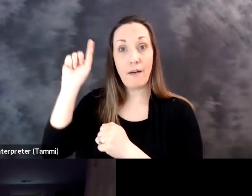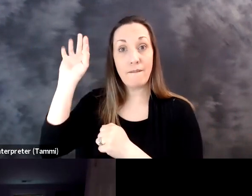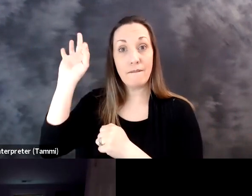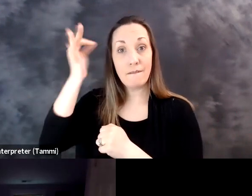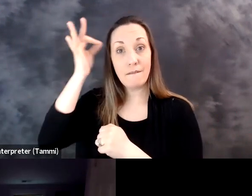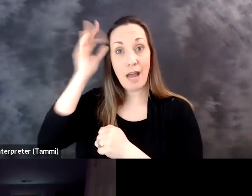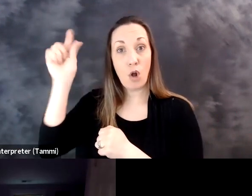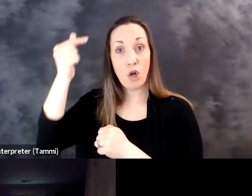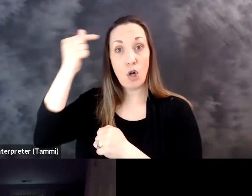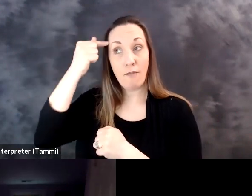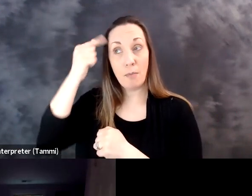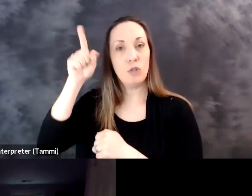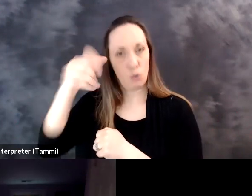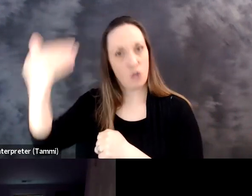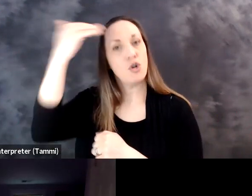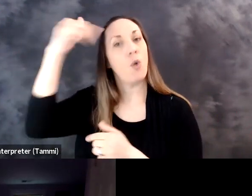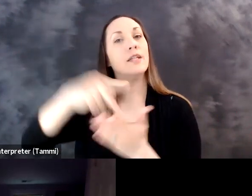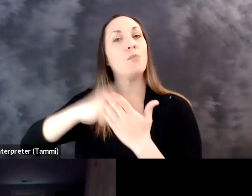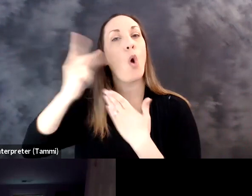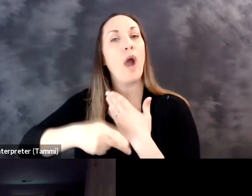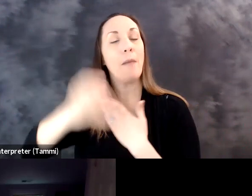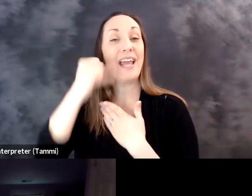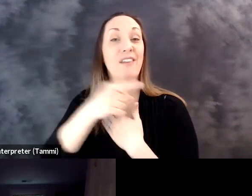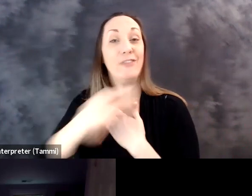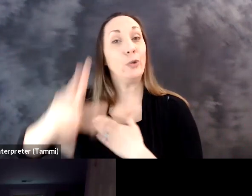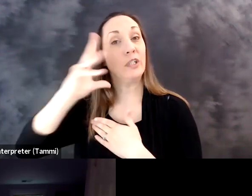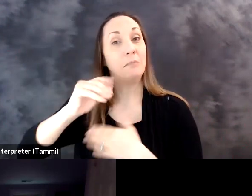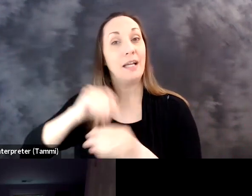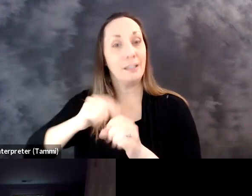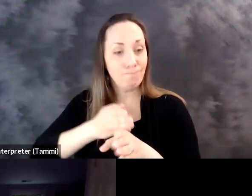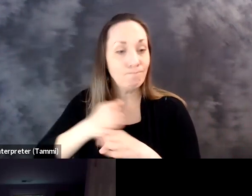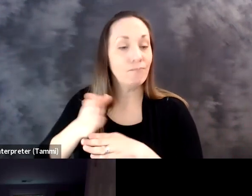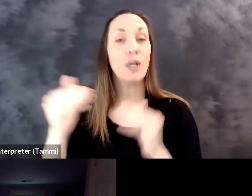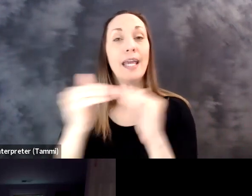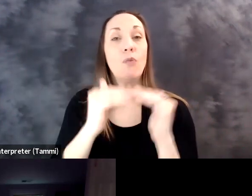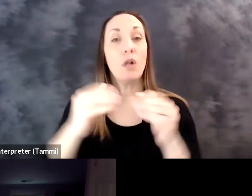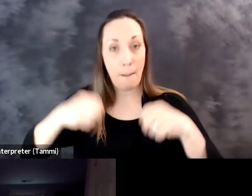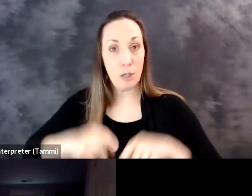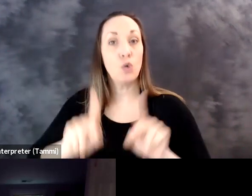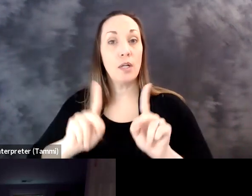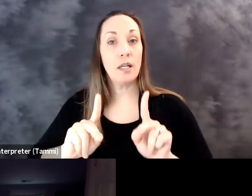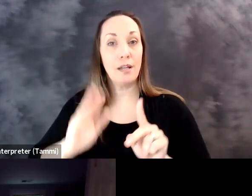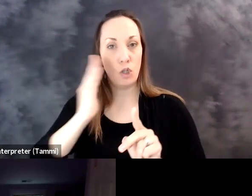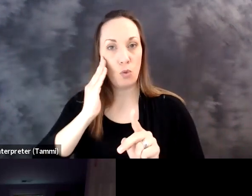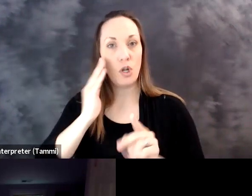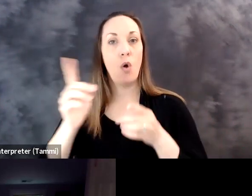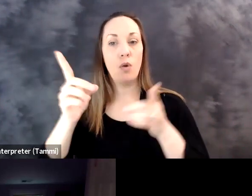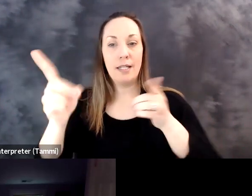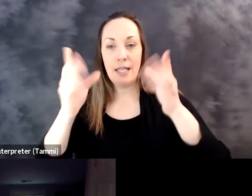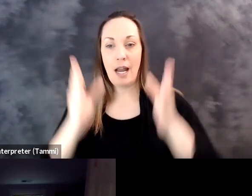If you have a company that's doing any business with the federal government, you should know this program. And for anybody who's been in the field